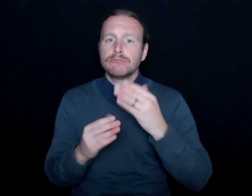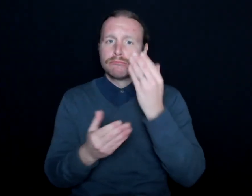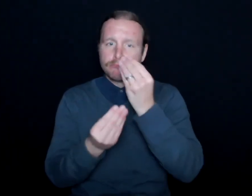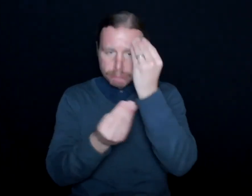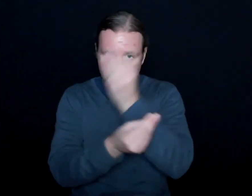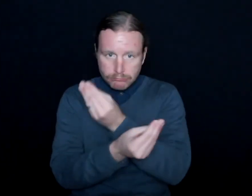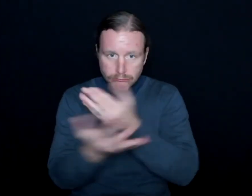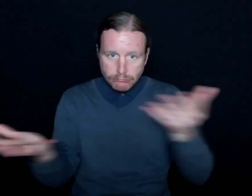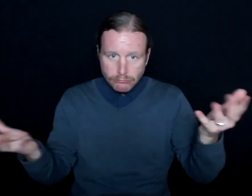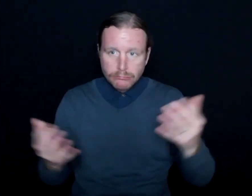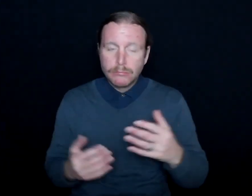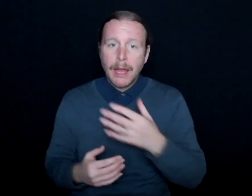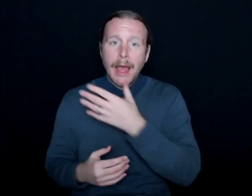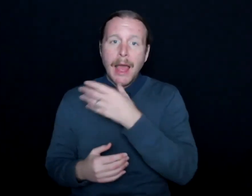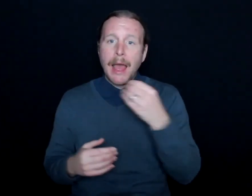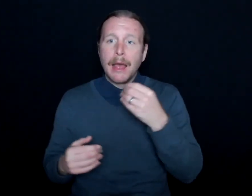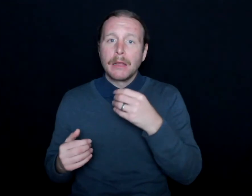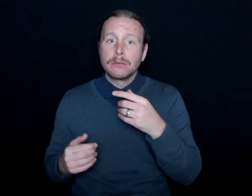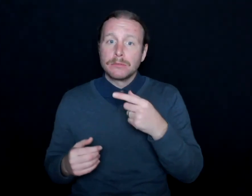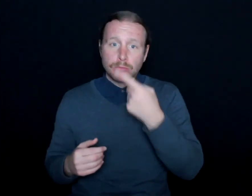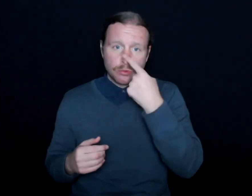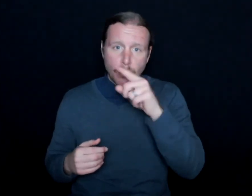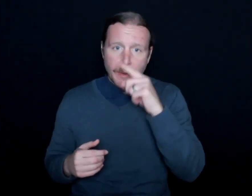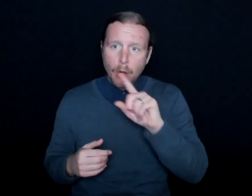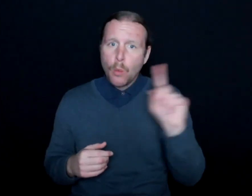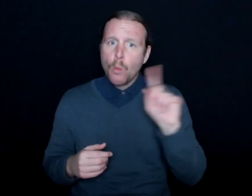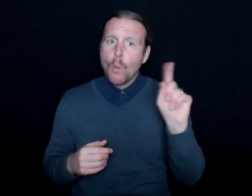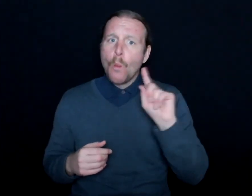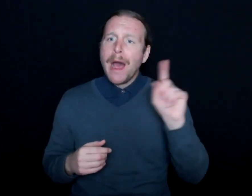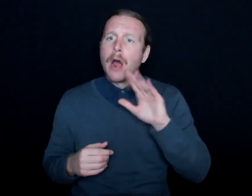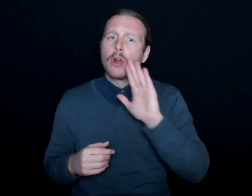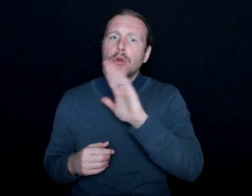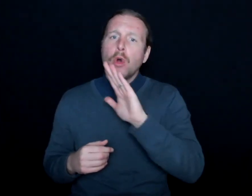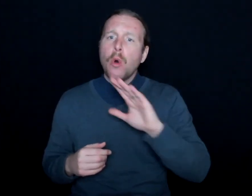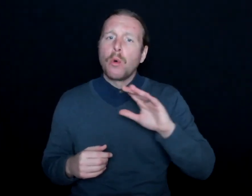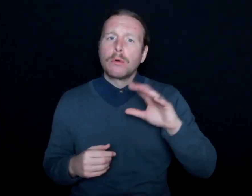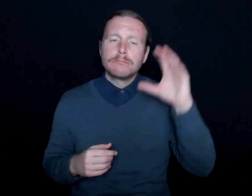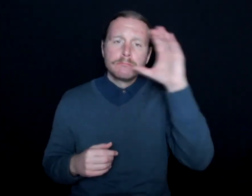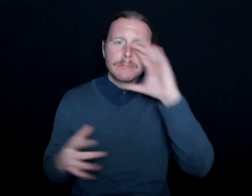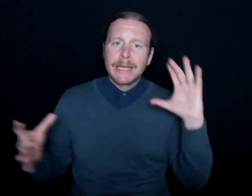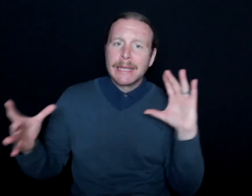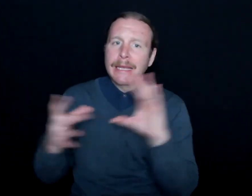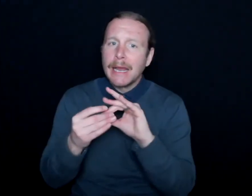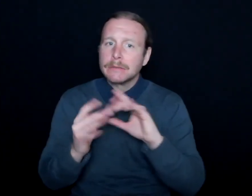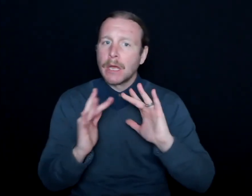And I'd also love if you could share where our listeners can find you and connect with you online.